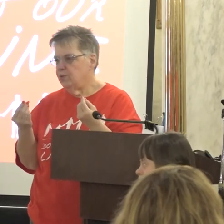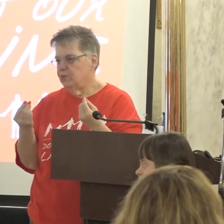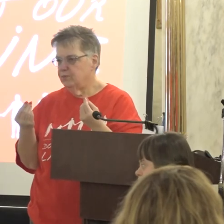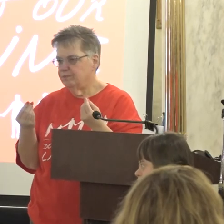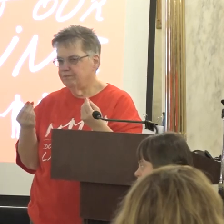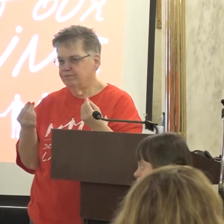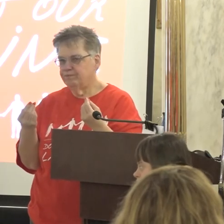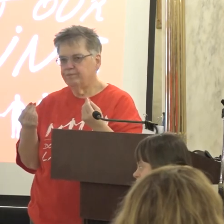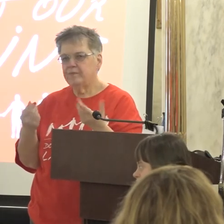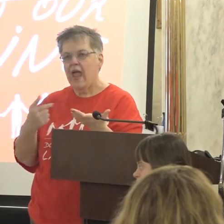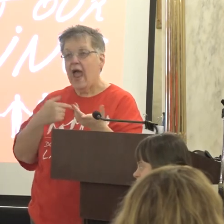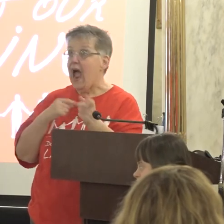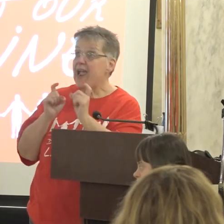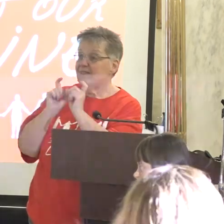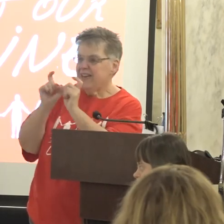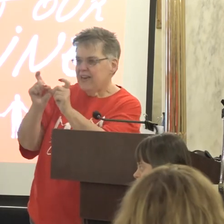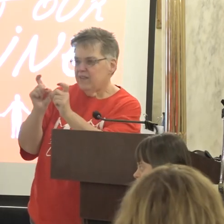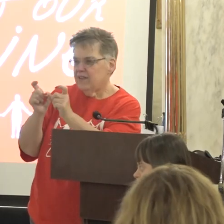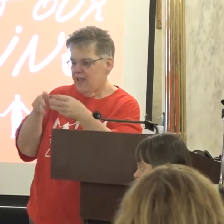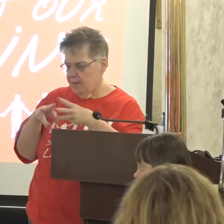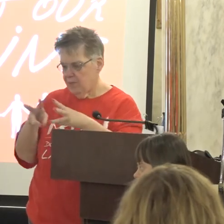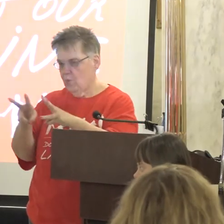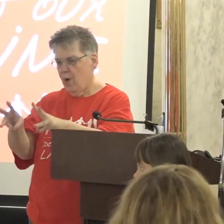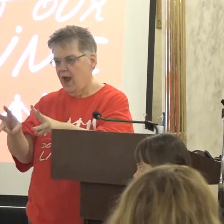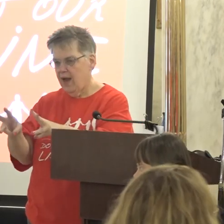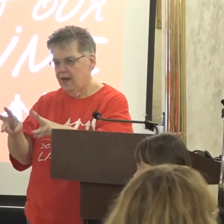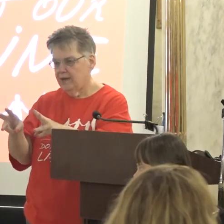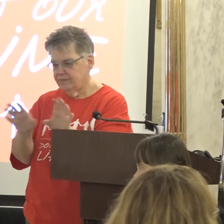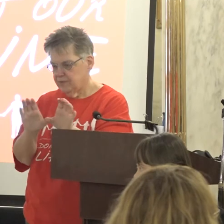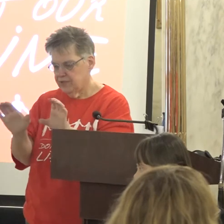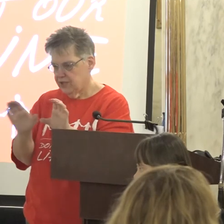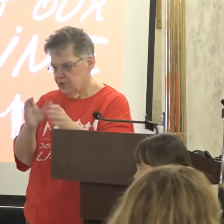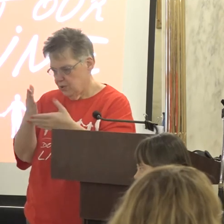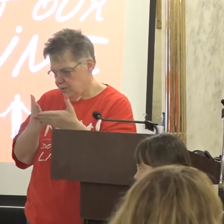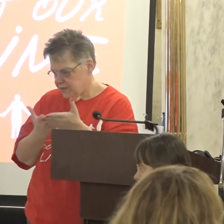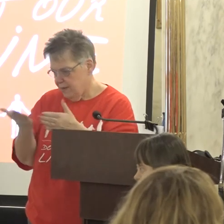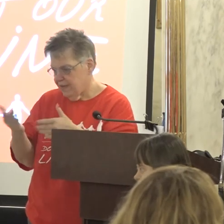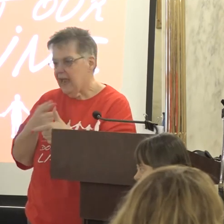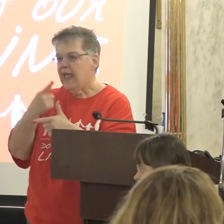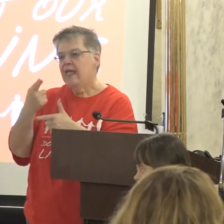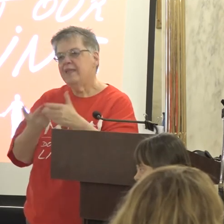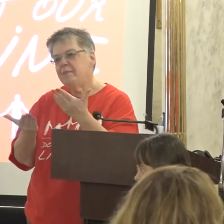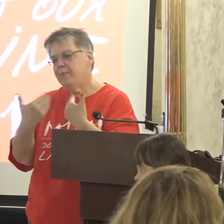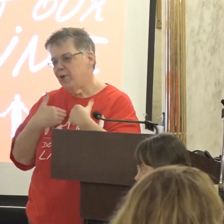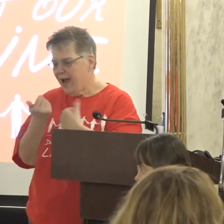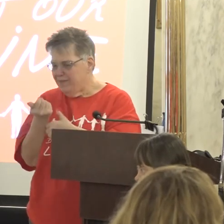And I've given them the pathway of what to do and then you may have a few